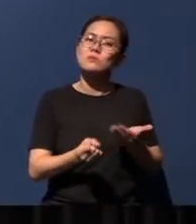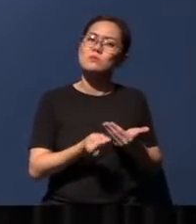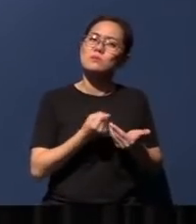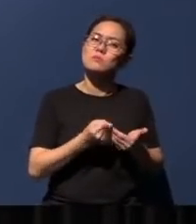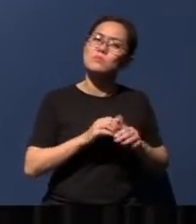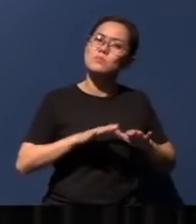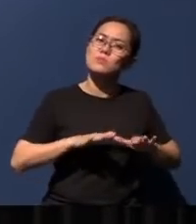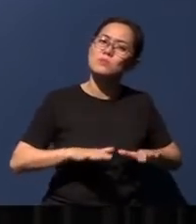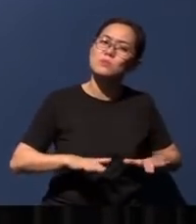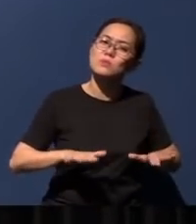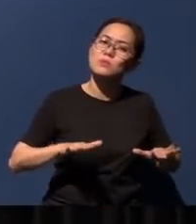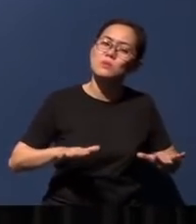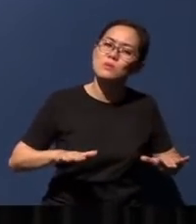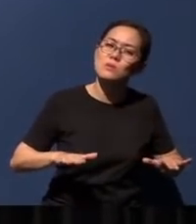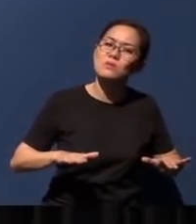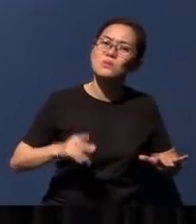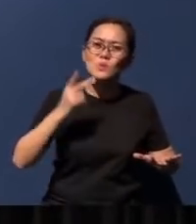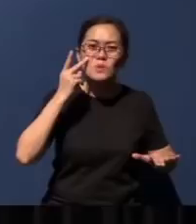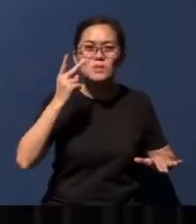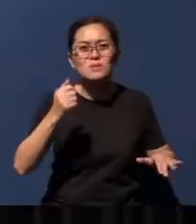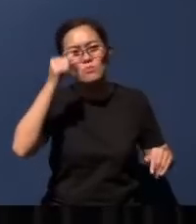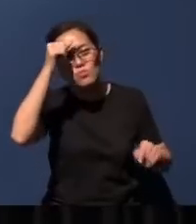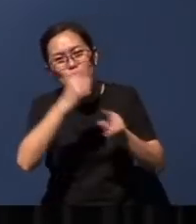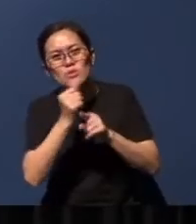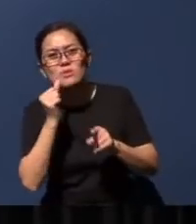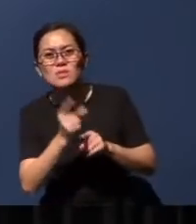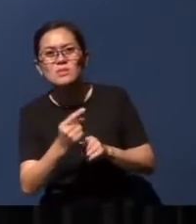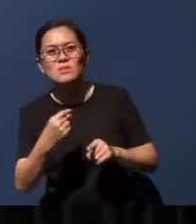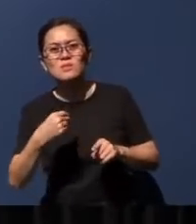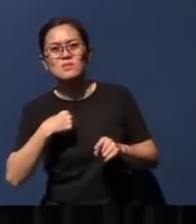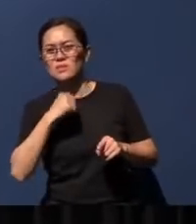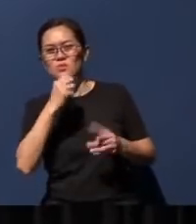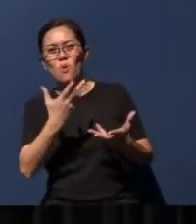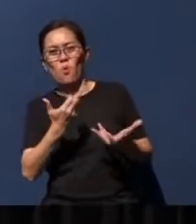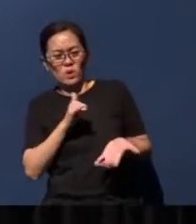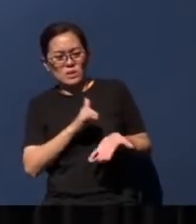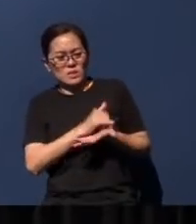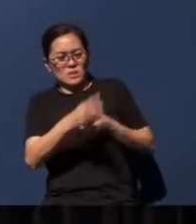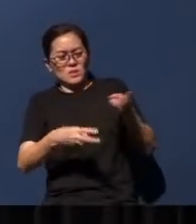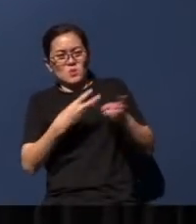is not the kind of world that I want to live in, if I can - if I have a choice. But there is hope.